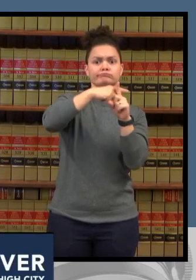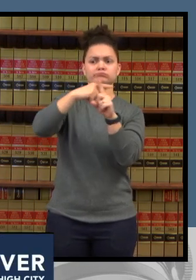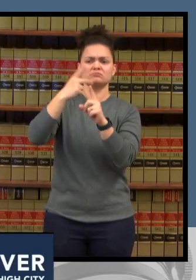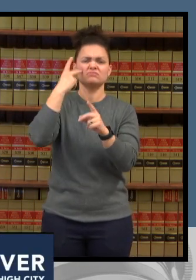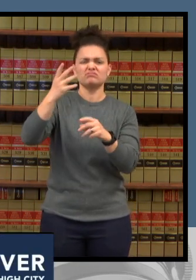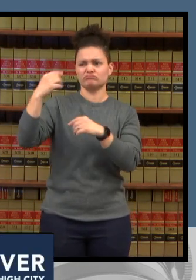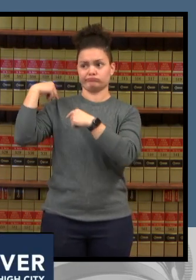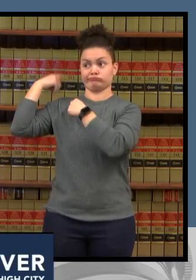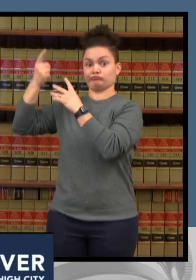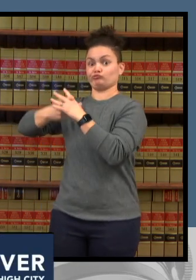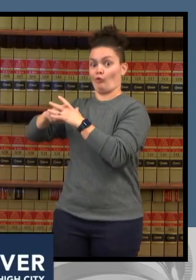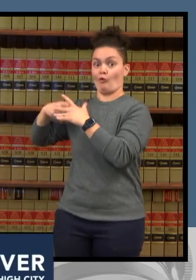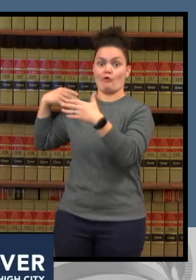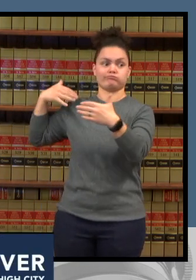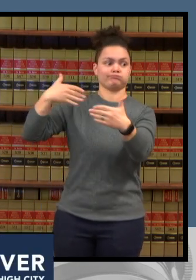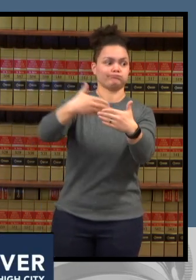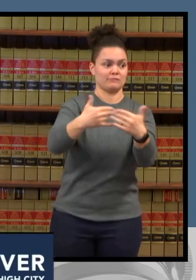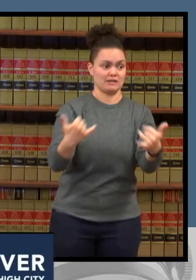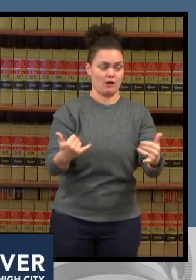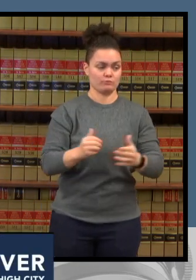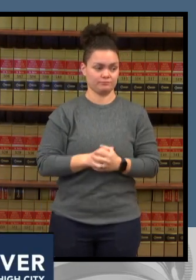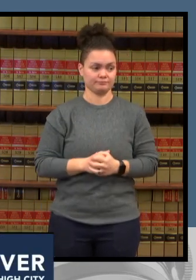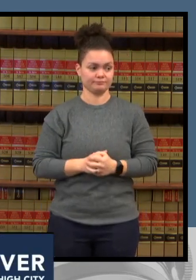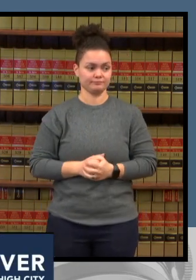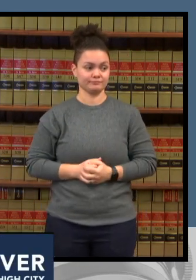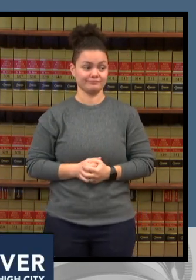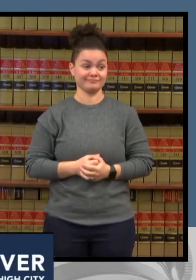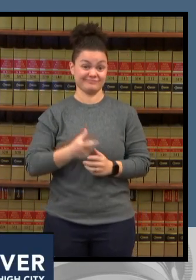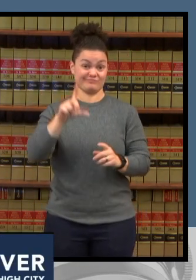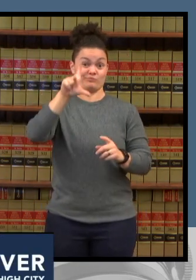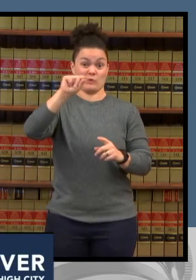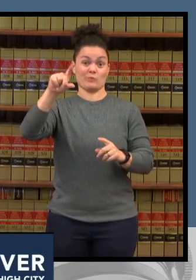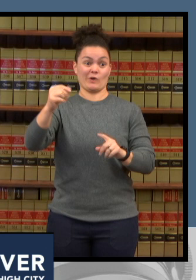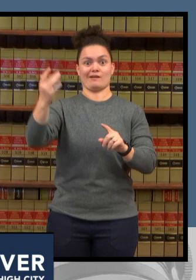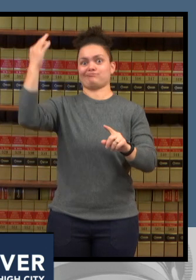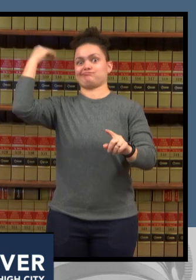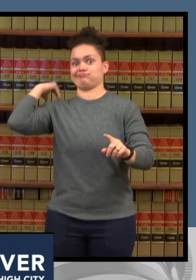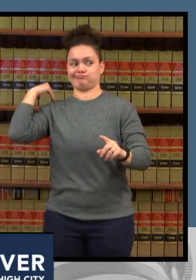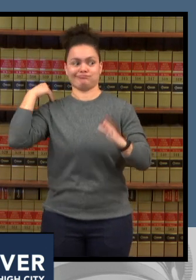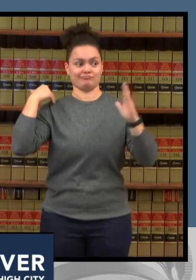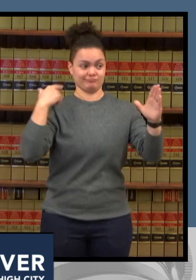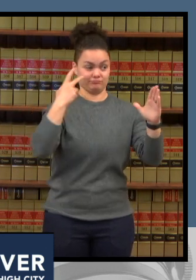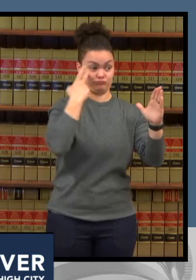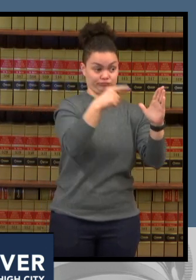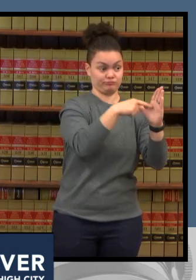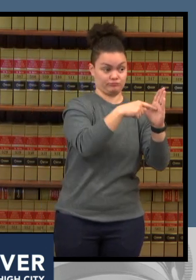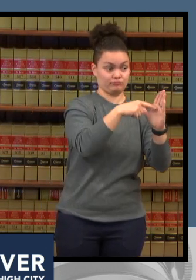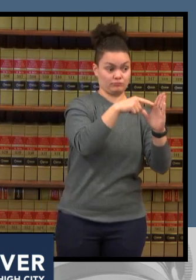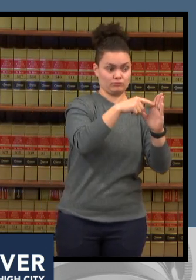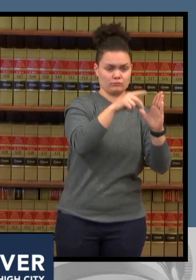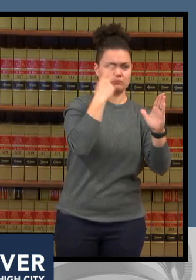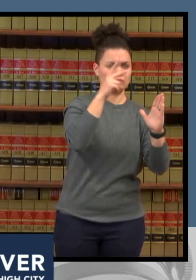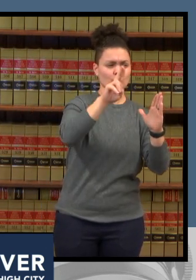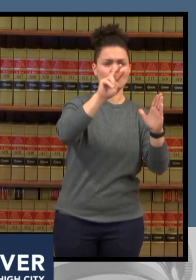back in early 2020 and you can see that spike that we went through in november of 2020 where we were